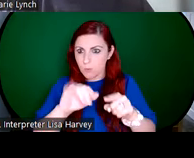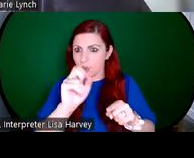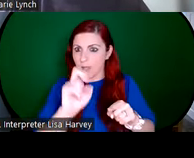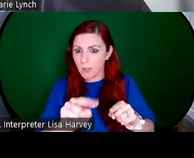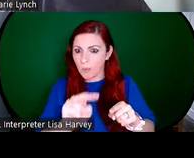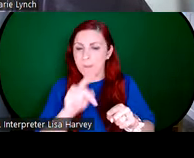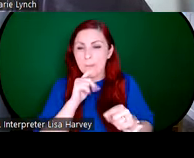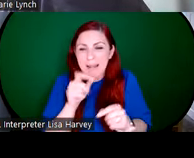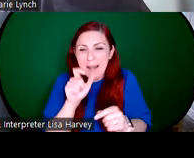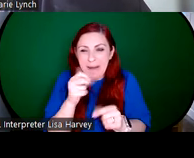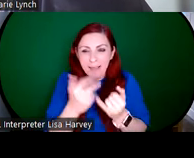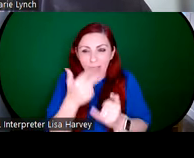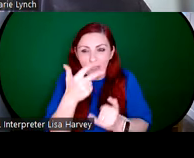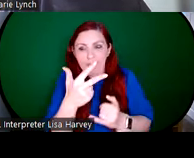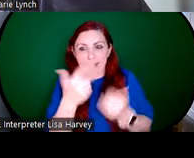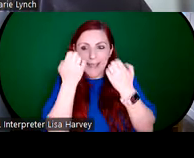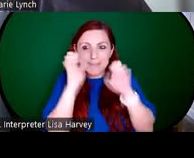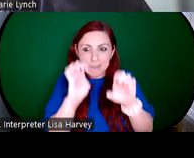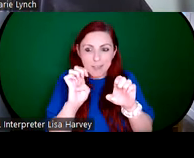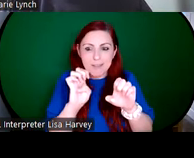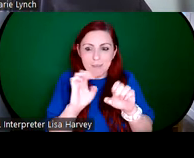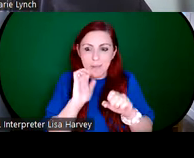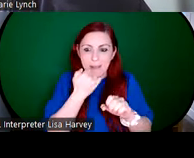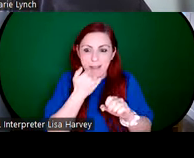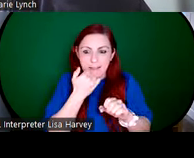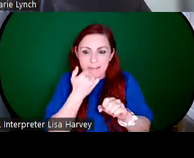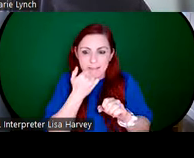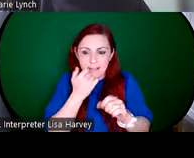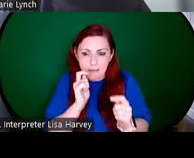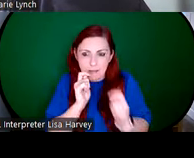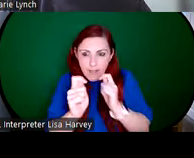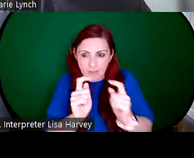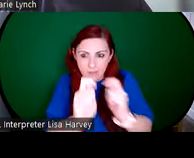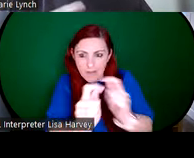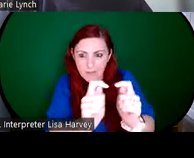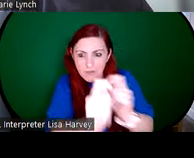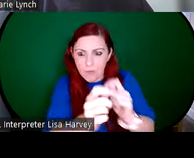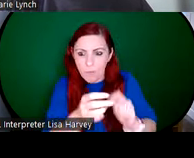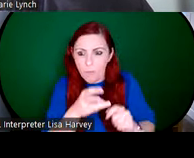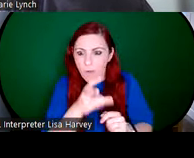exhibitions in one if you like, because our works on paper will be switched out